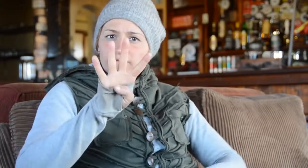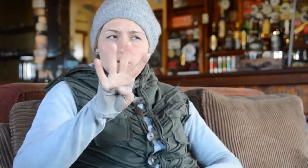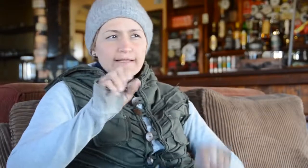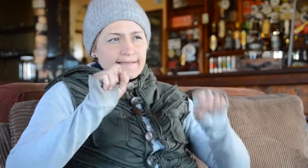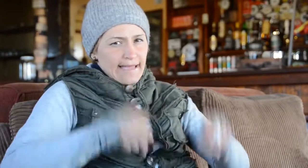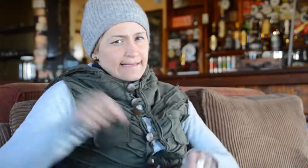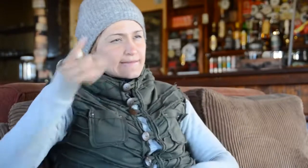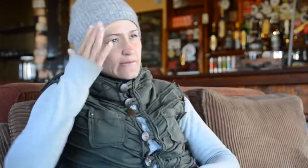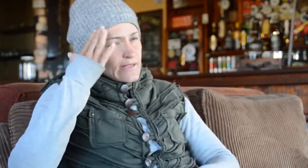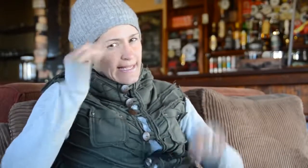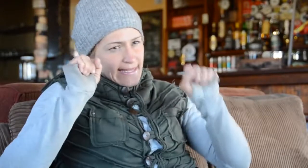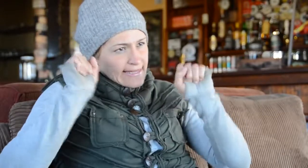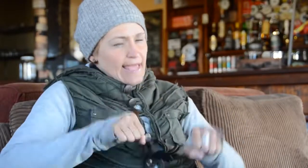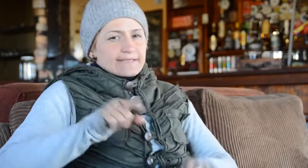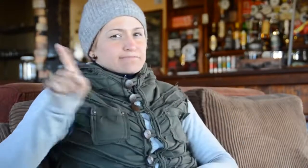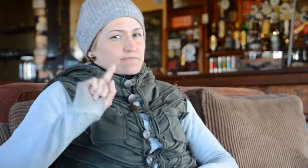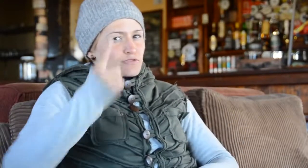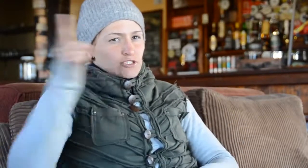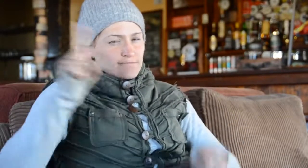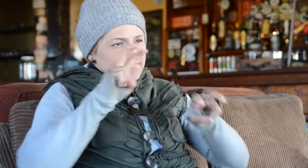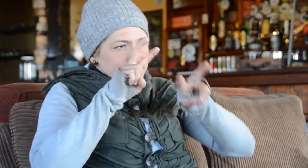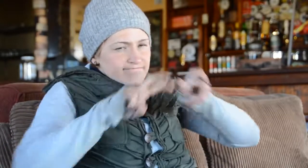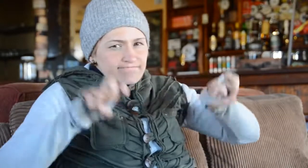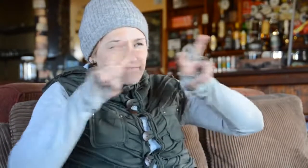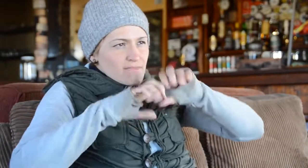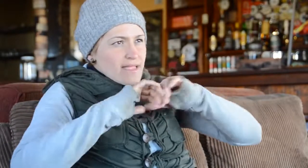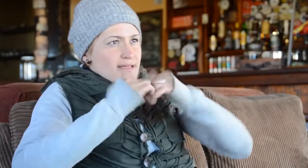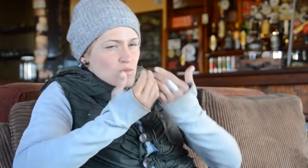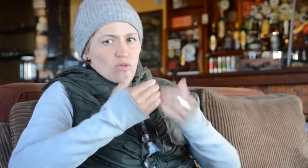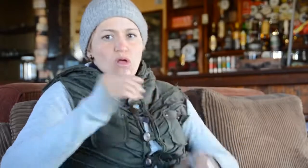few people rode on horses and travelled on